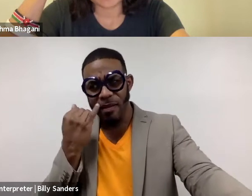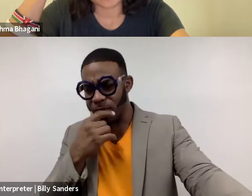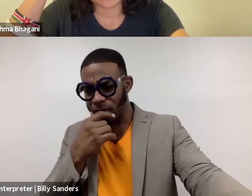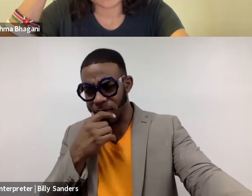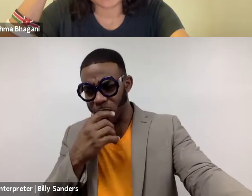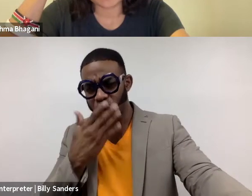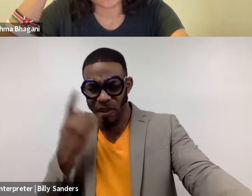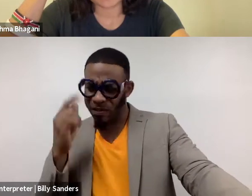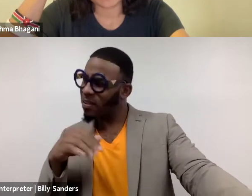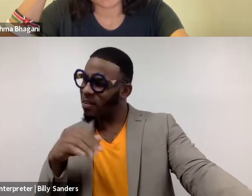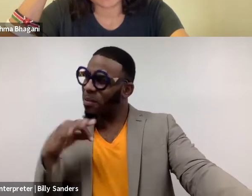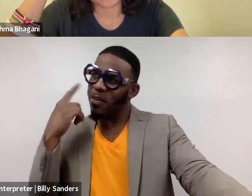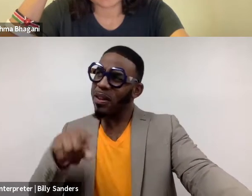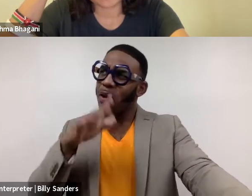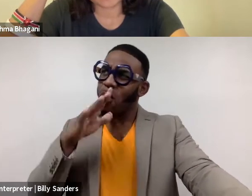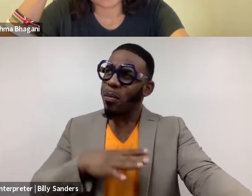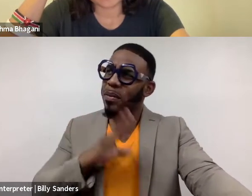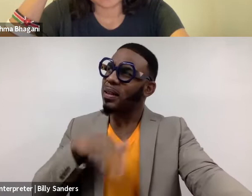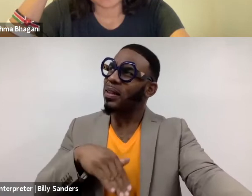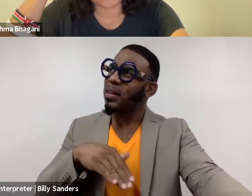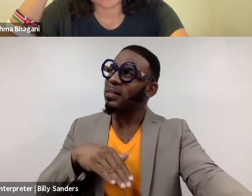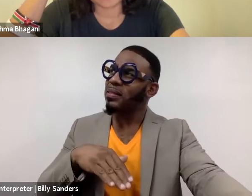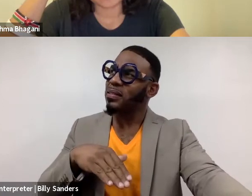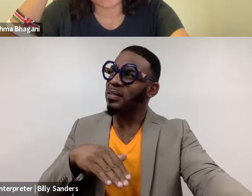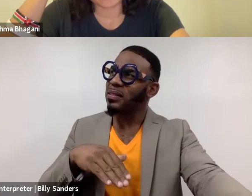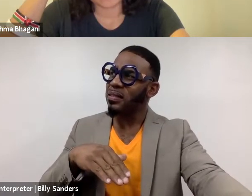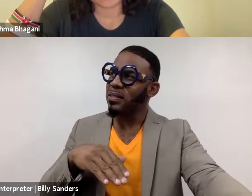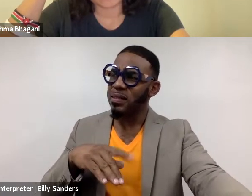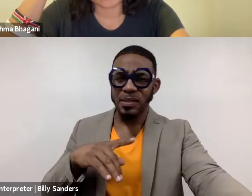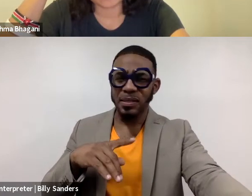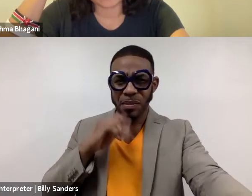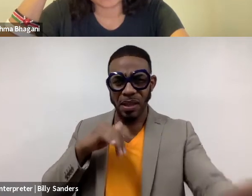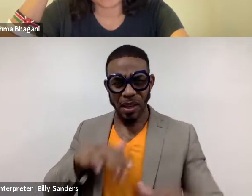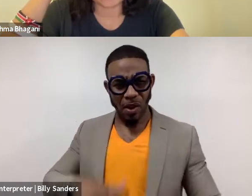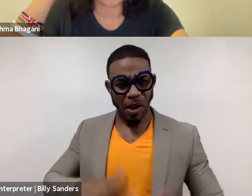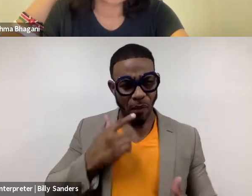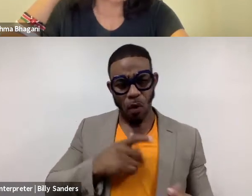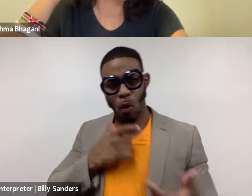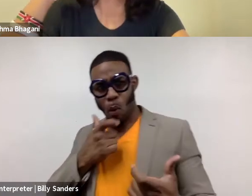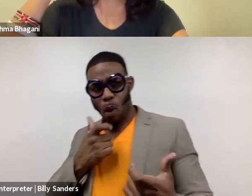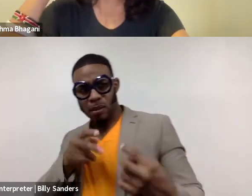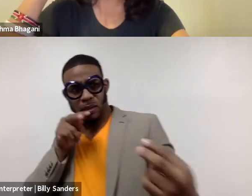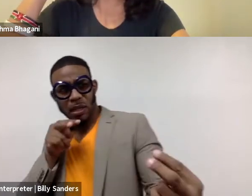Was it better for them than being alive and watching every day all of these brutality,